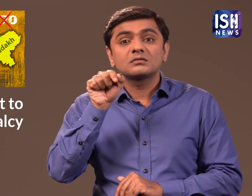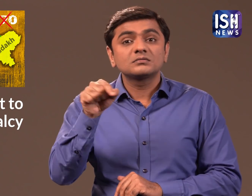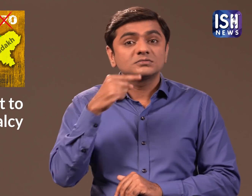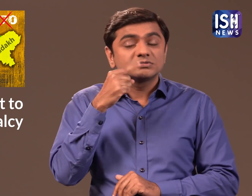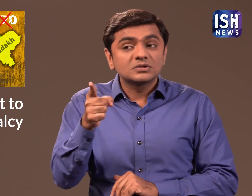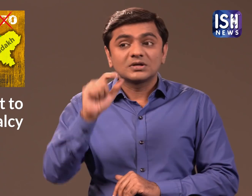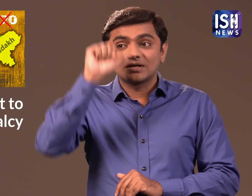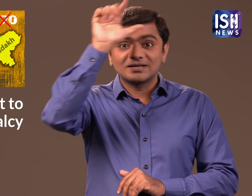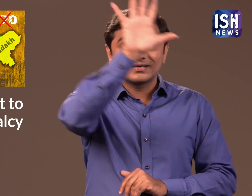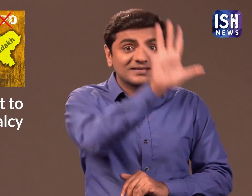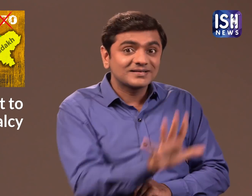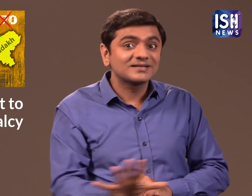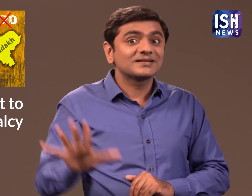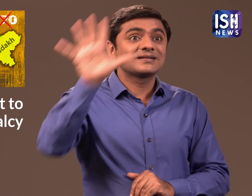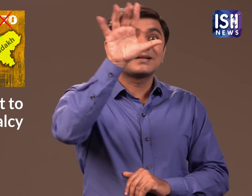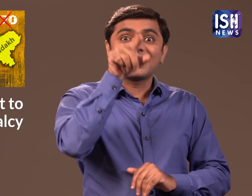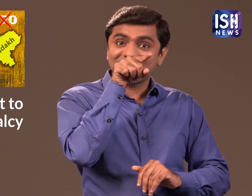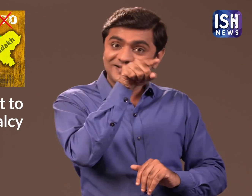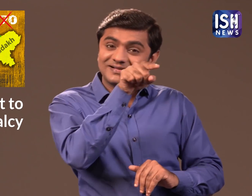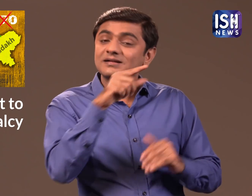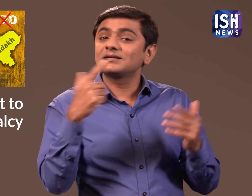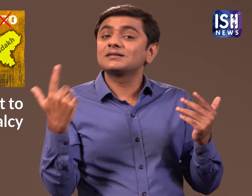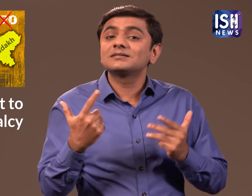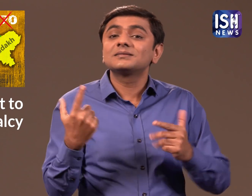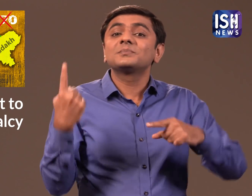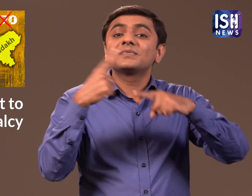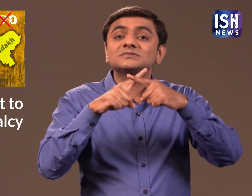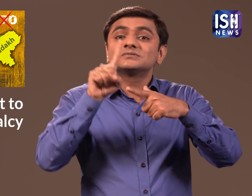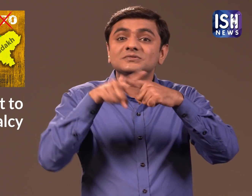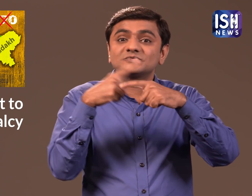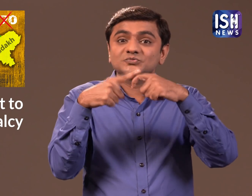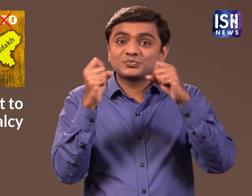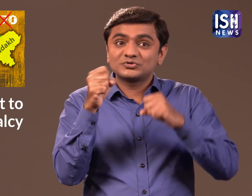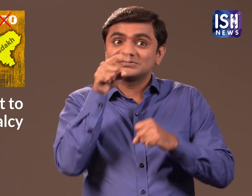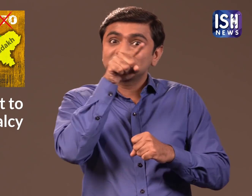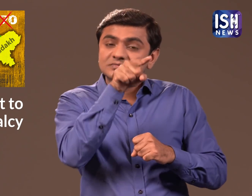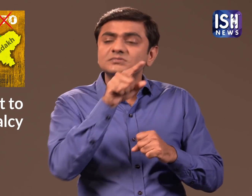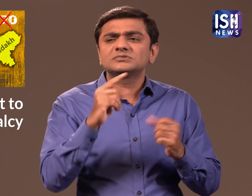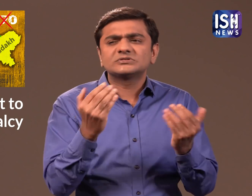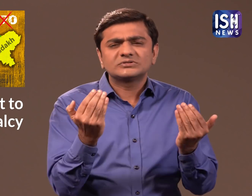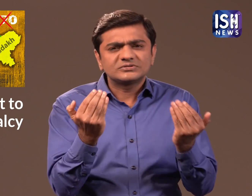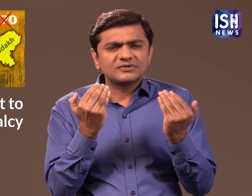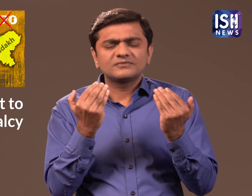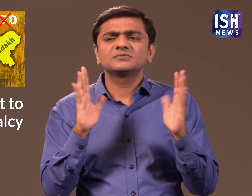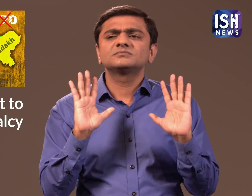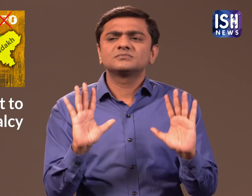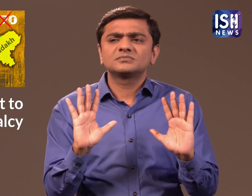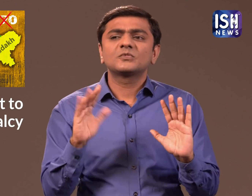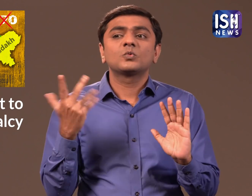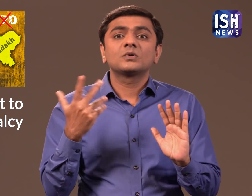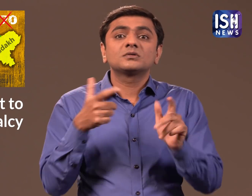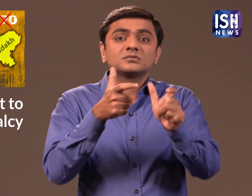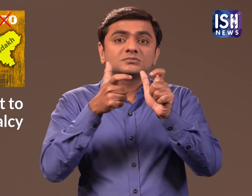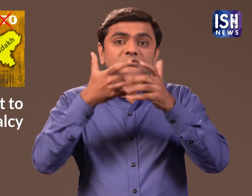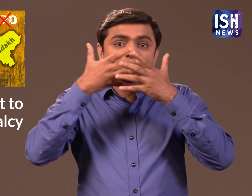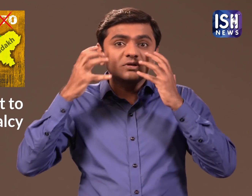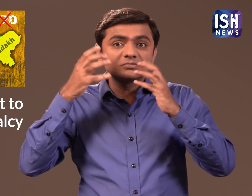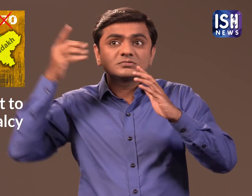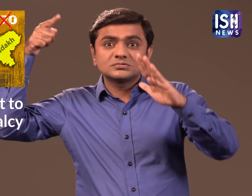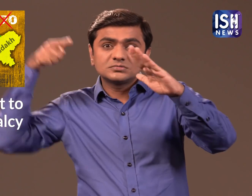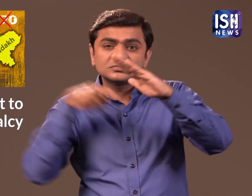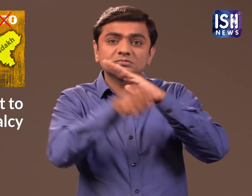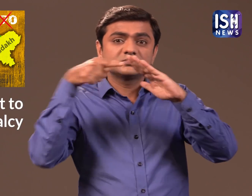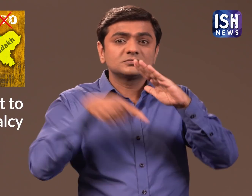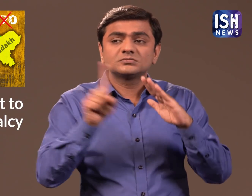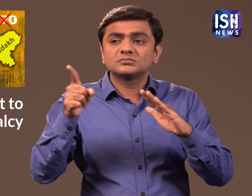They have asked them to make sure India and the state of J&K are protected from terrorist infiltrators.